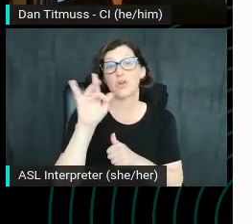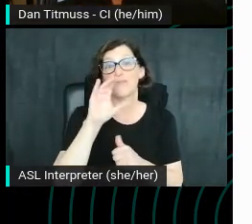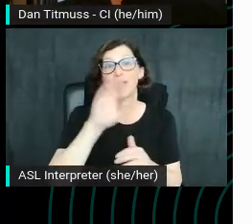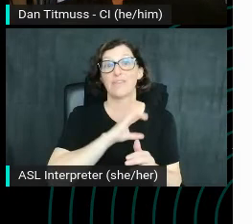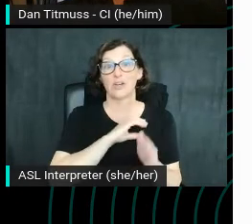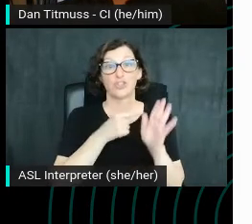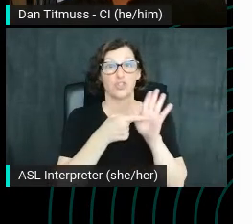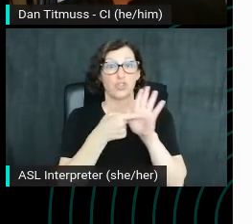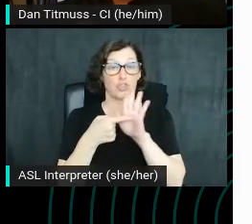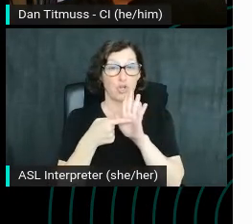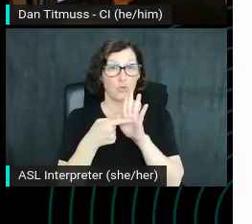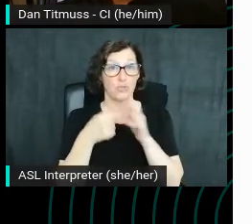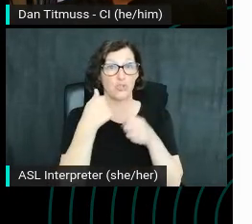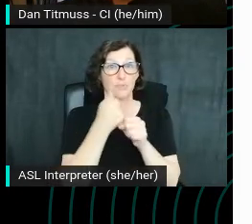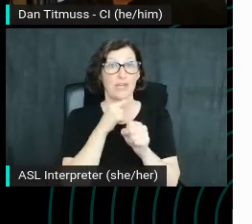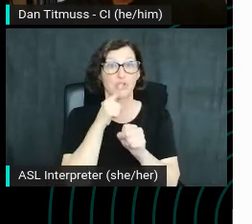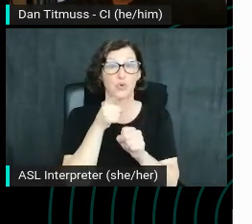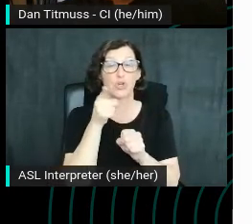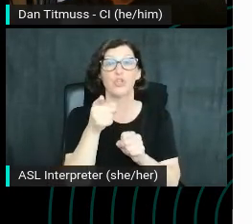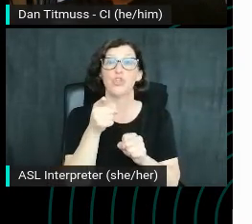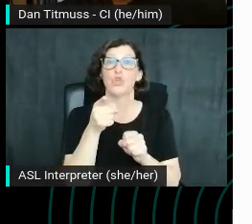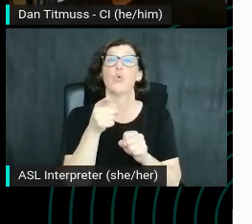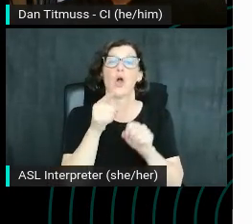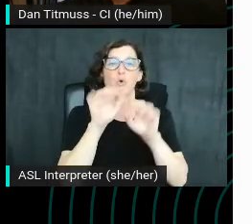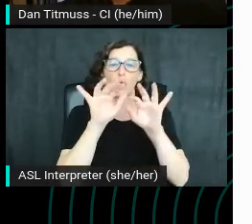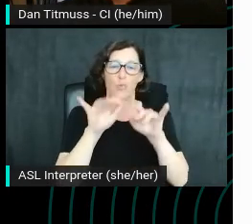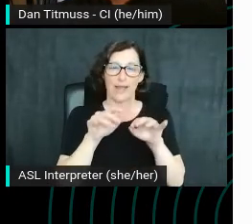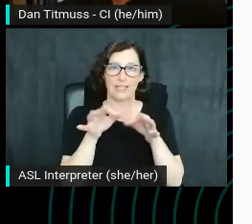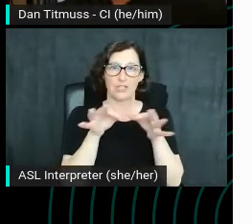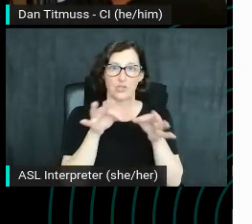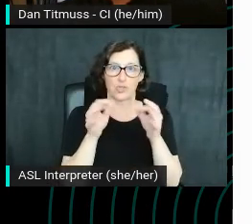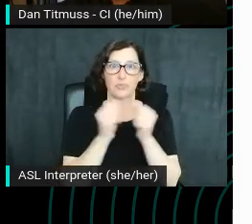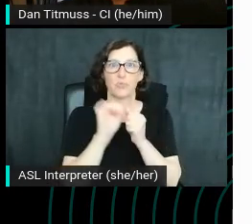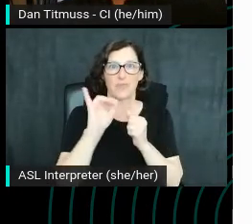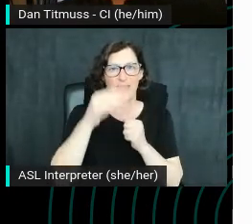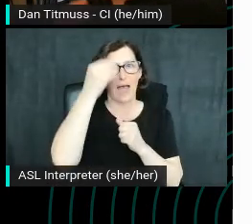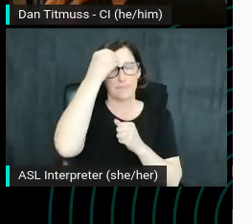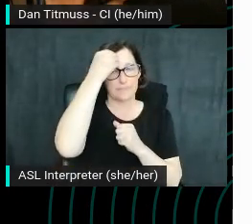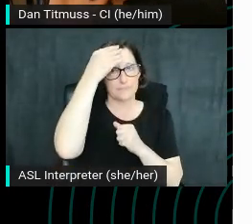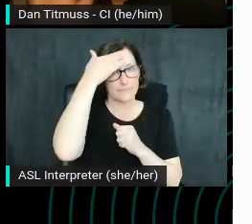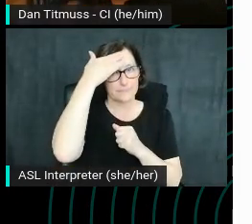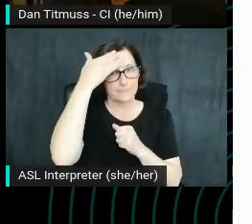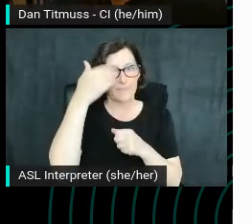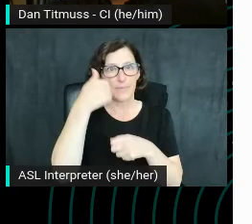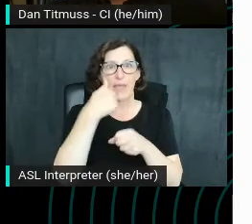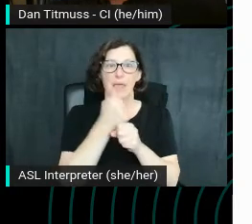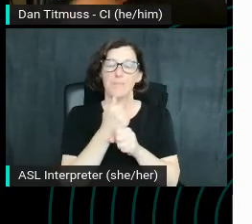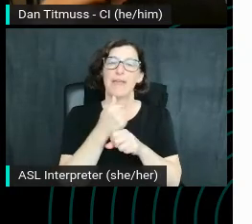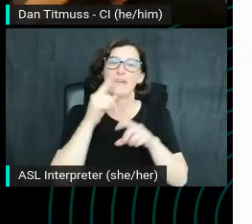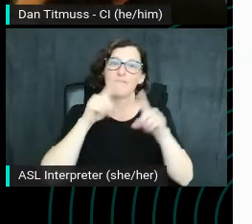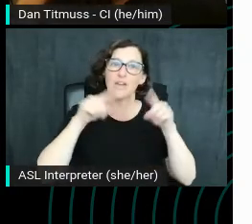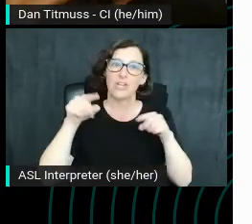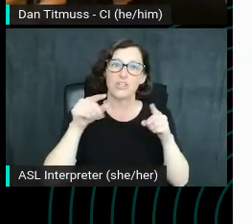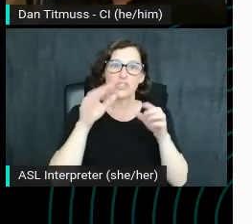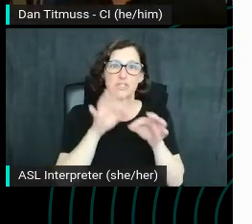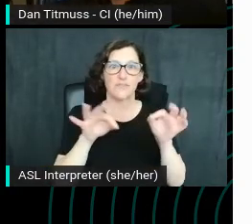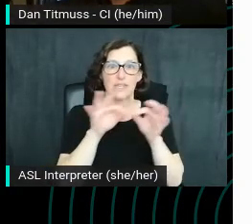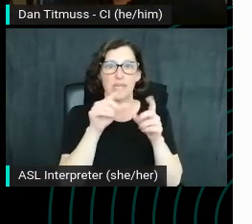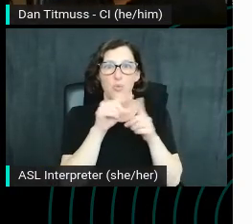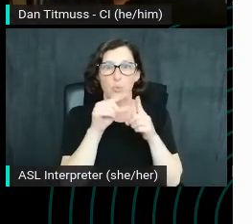So make sure you're writing your video description with this in mind. Create variations of your keywords right with click-through rate at